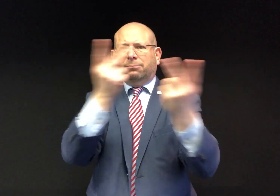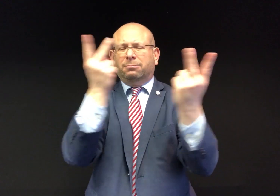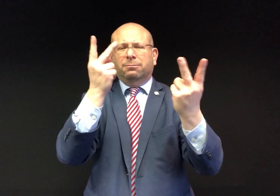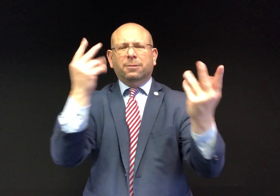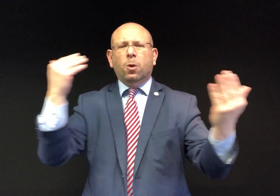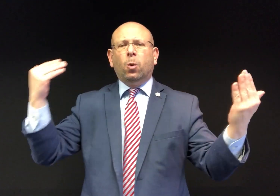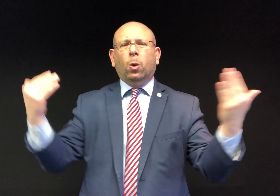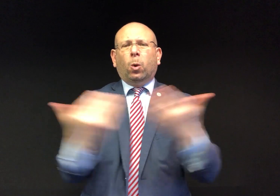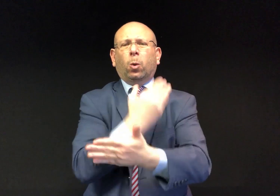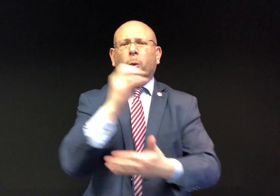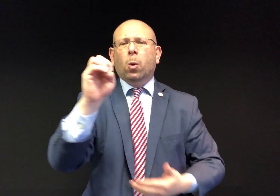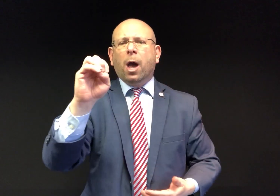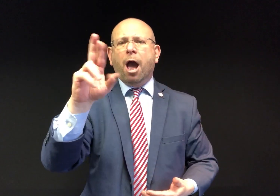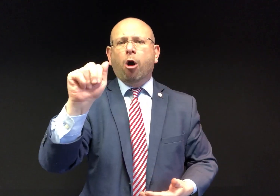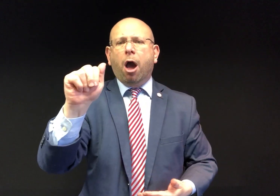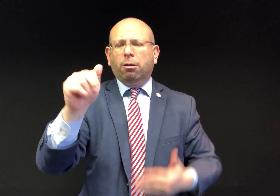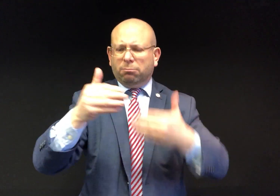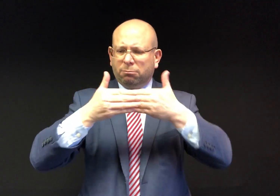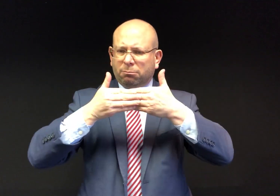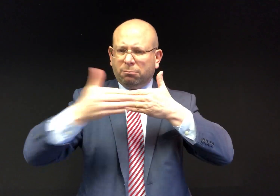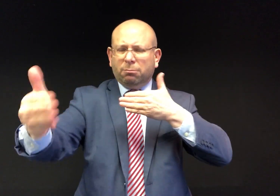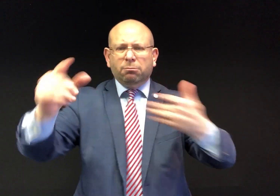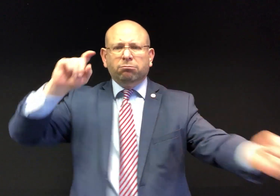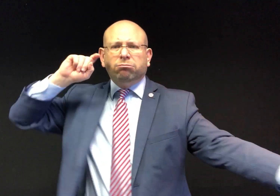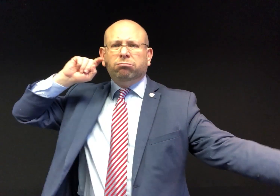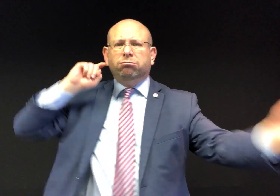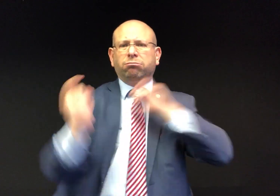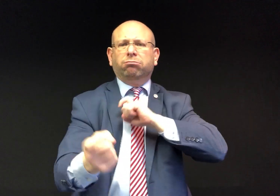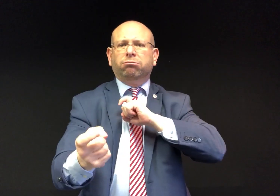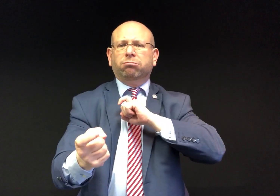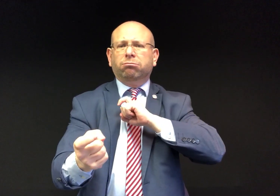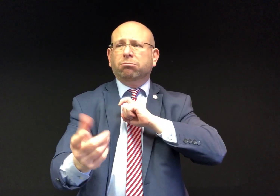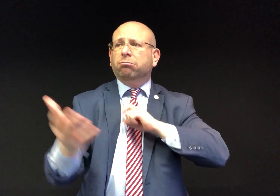for establishing a new era of a more inclusive access for ASL.